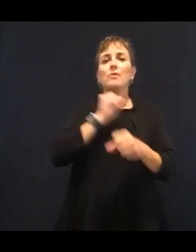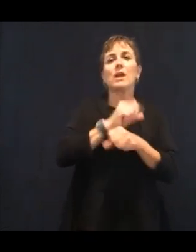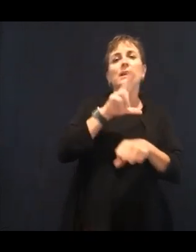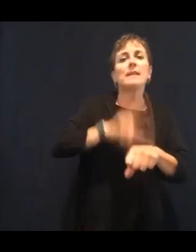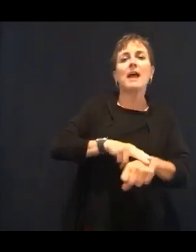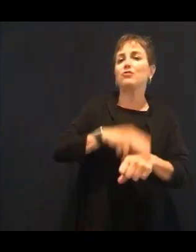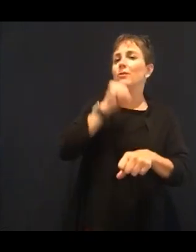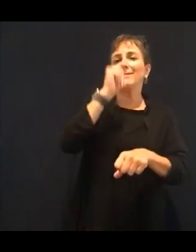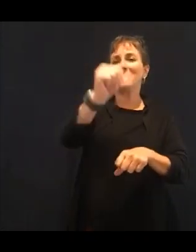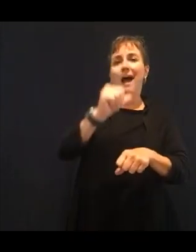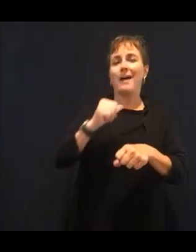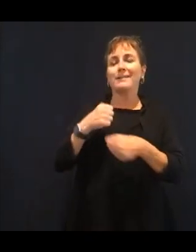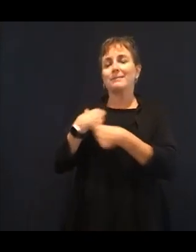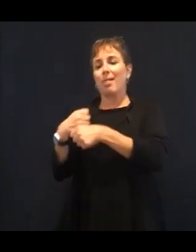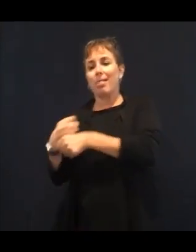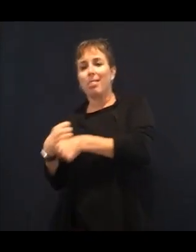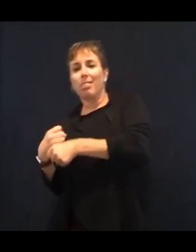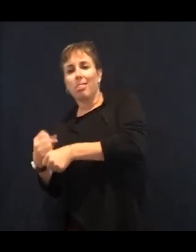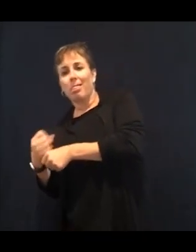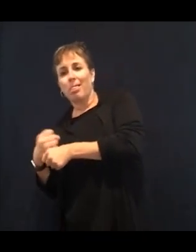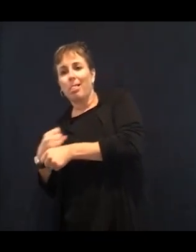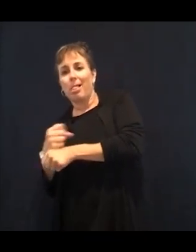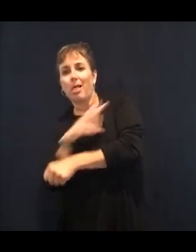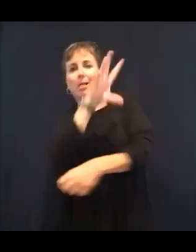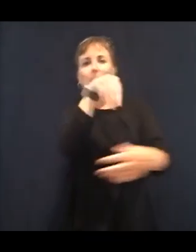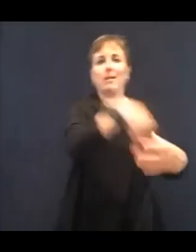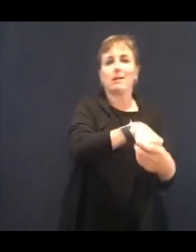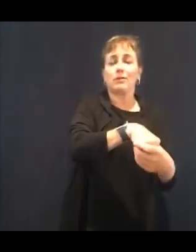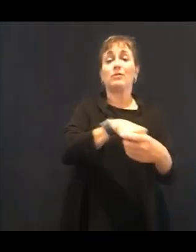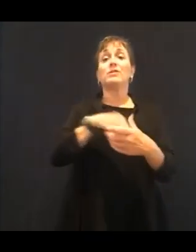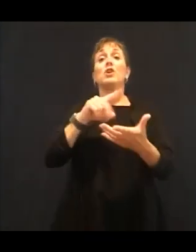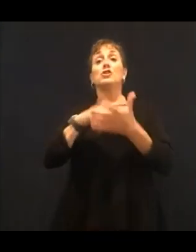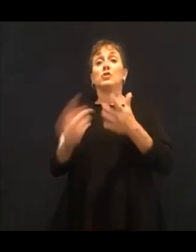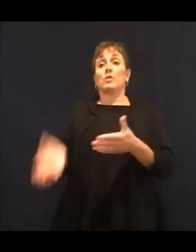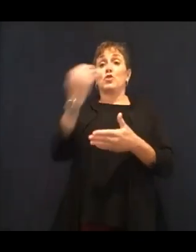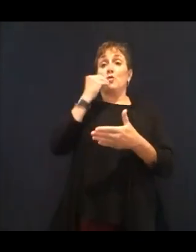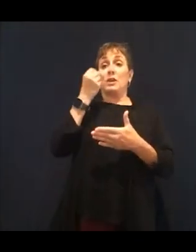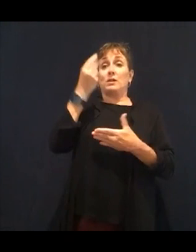our brain telling us it's a chemical, doesn't know what to do with it, stores it into our